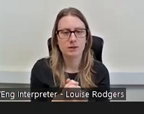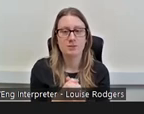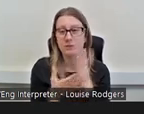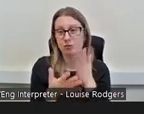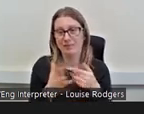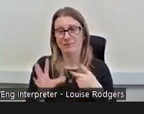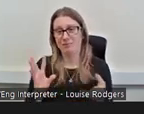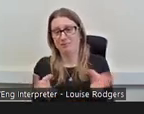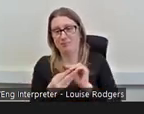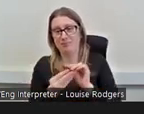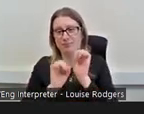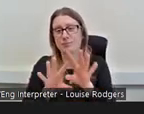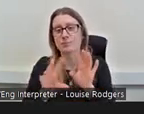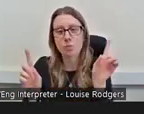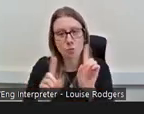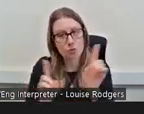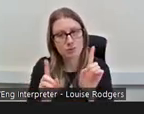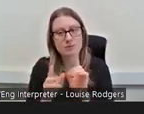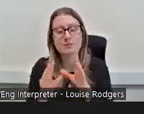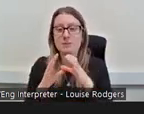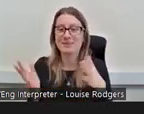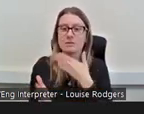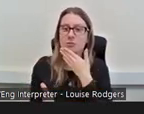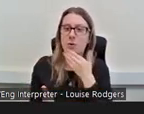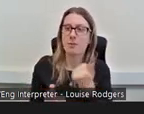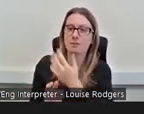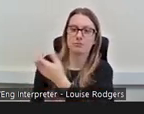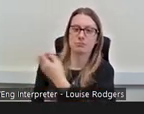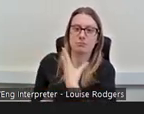the biggest compliment I've had in my job role as it stands is going out and